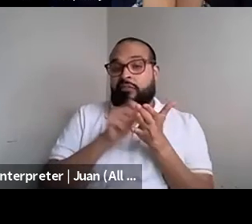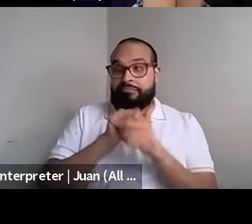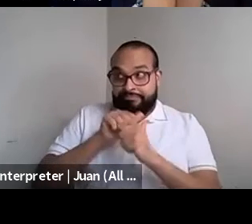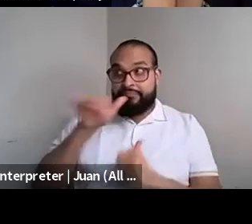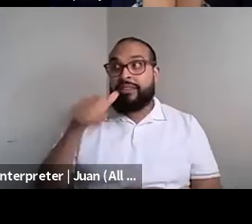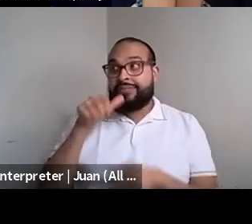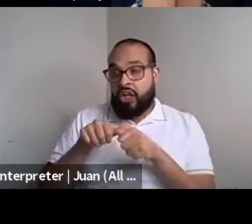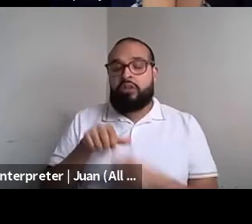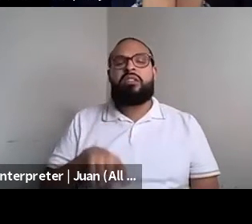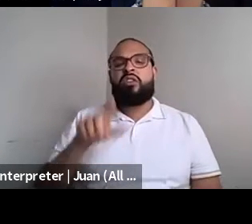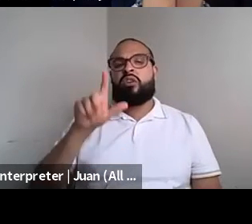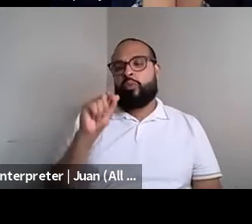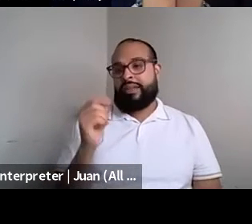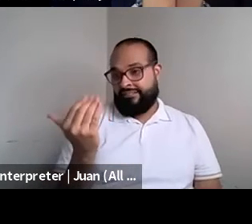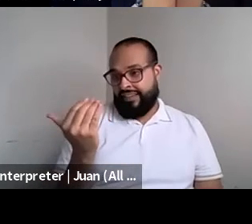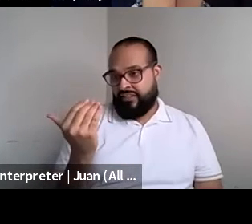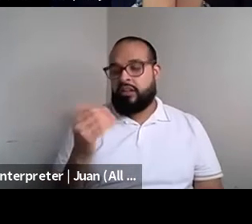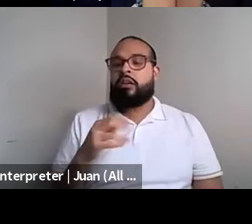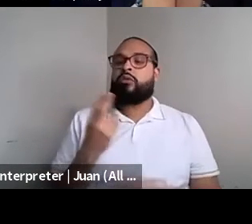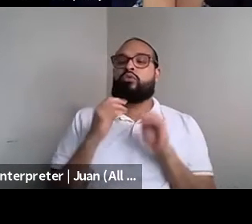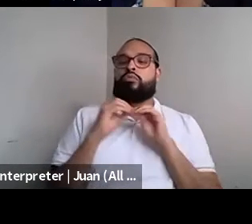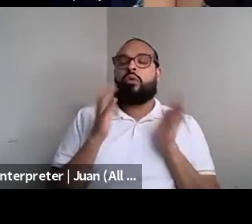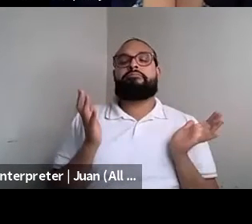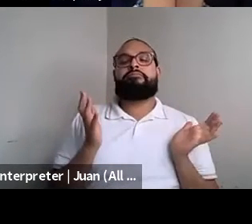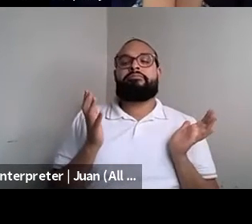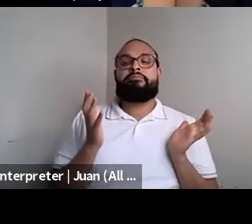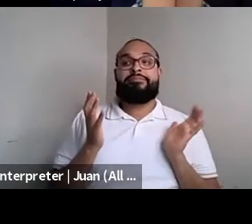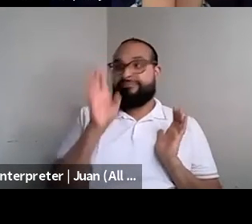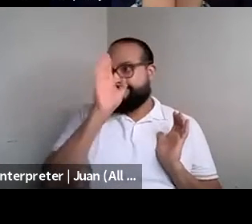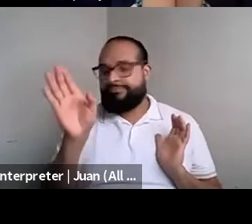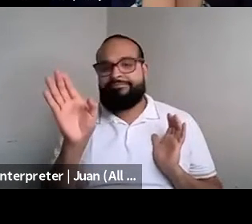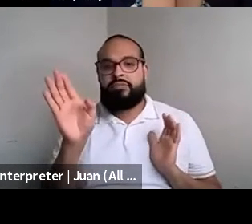Nahshon Anderson: Decided to use a softer approach a more, I guess you would say primitive feminine approach.